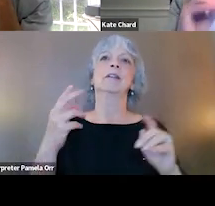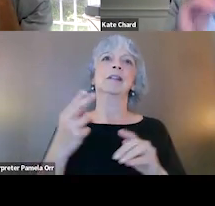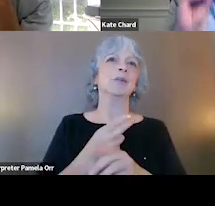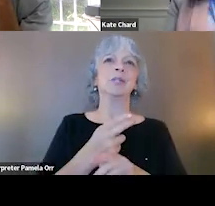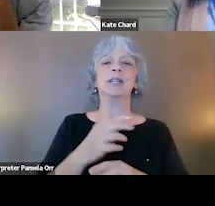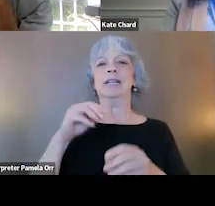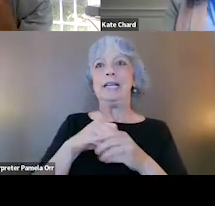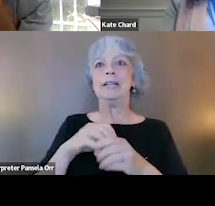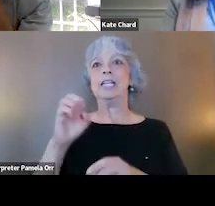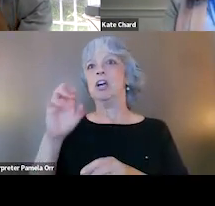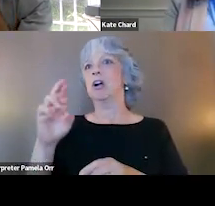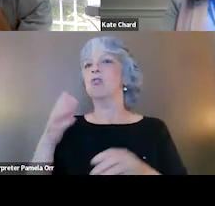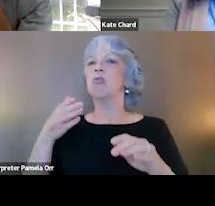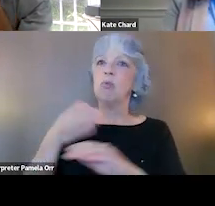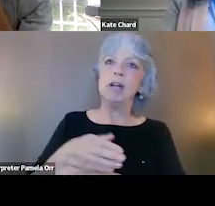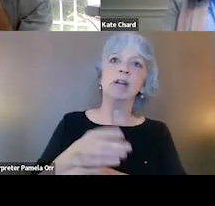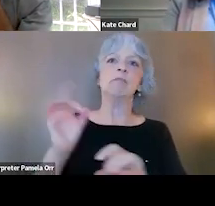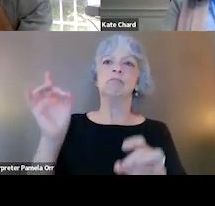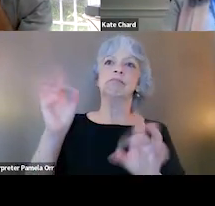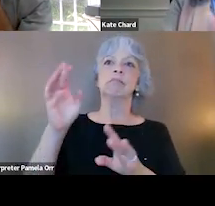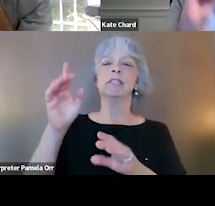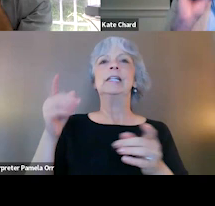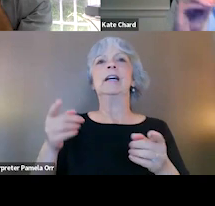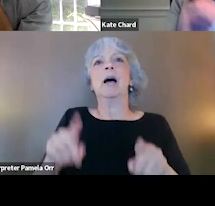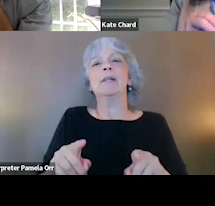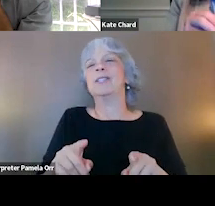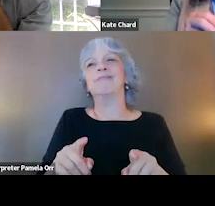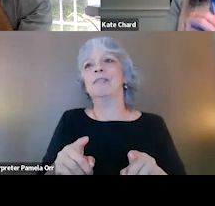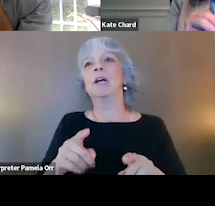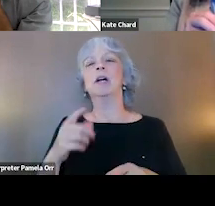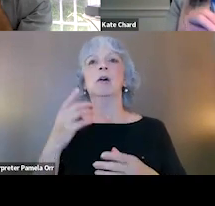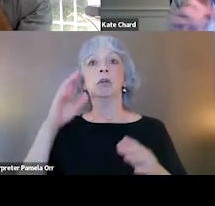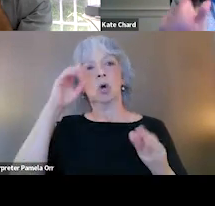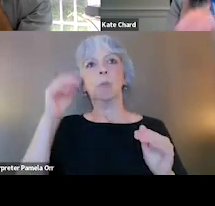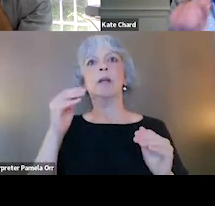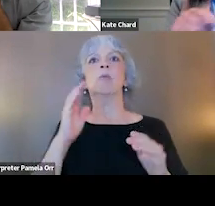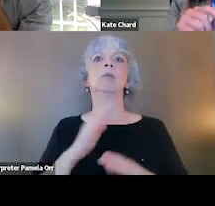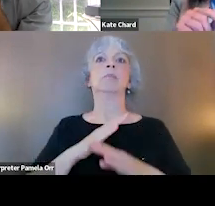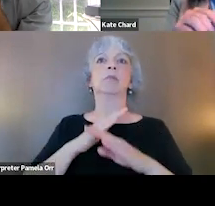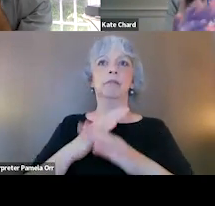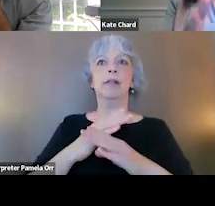right after a traumatic event occurs. There was hope that it would actually prevent the consolidation of the memory and prevent PTSD,